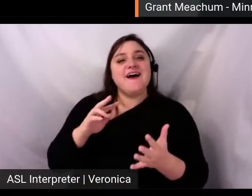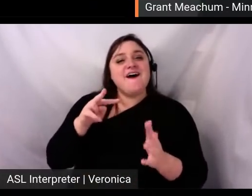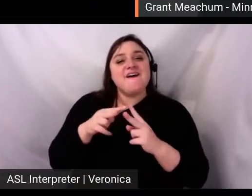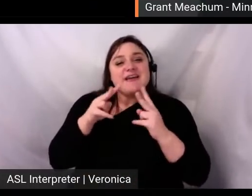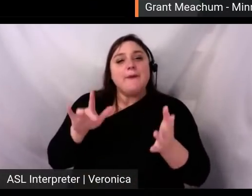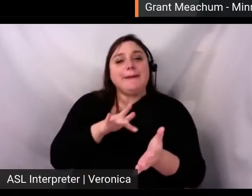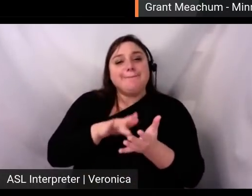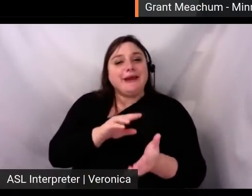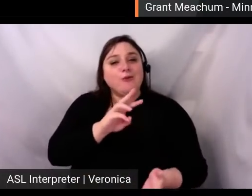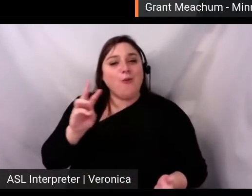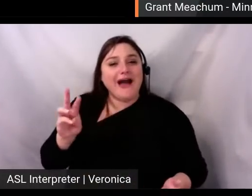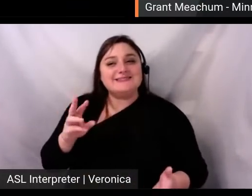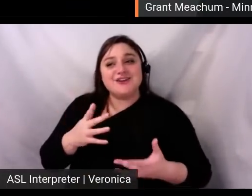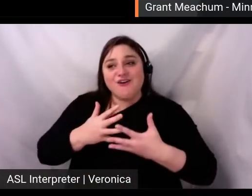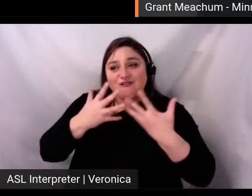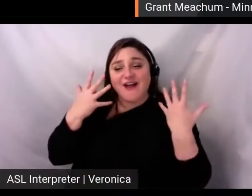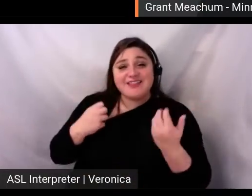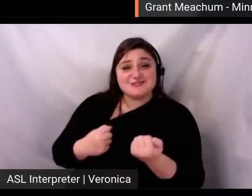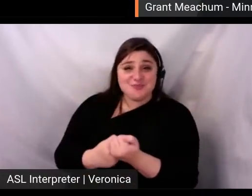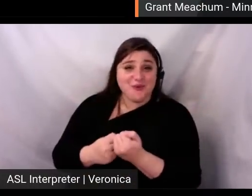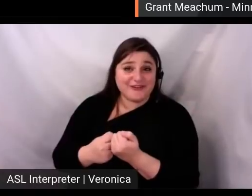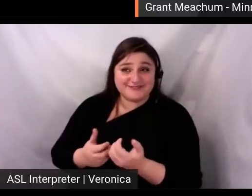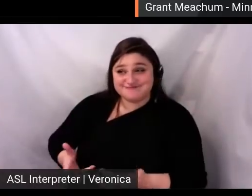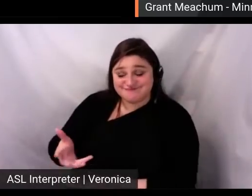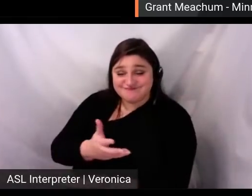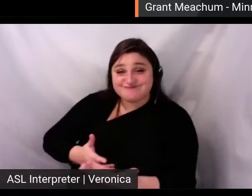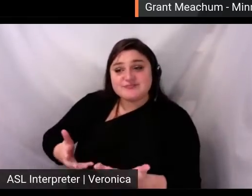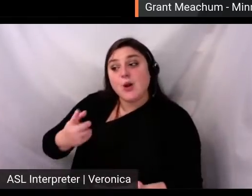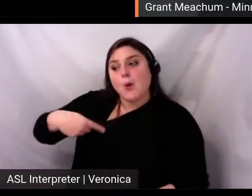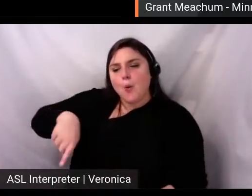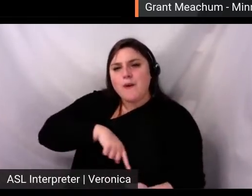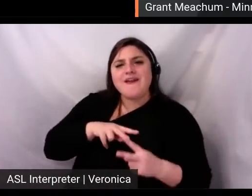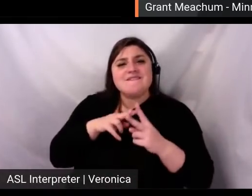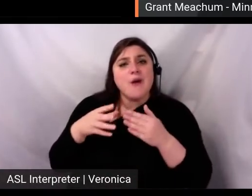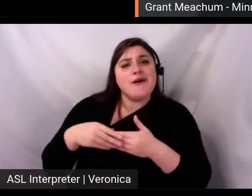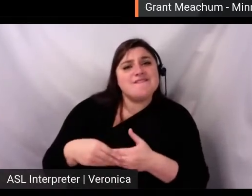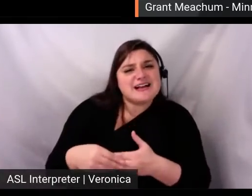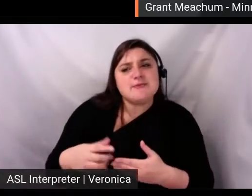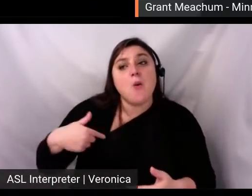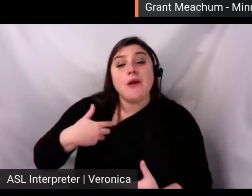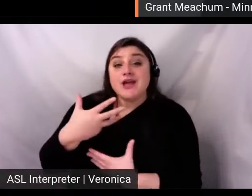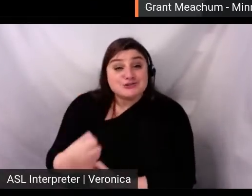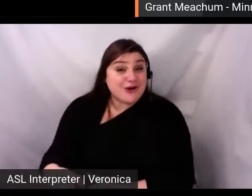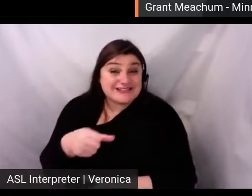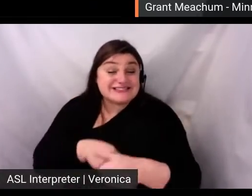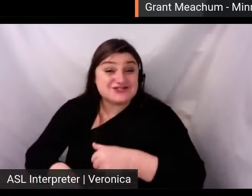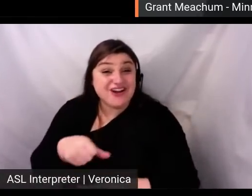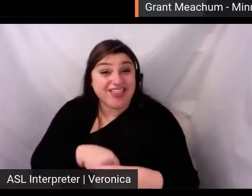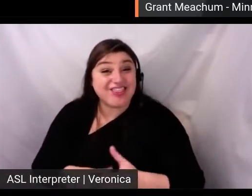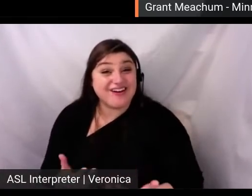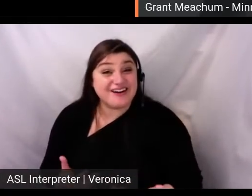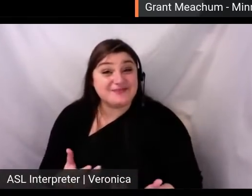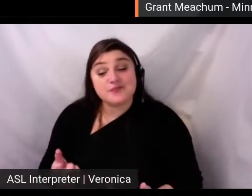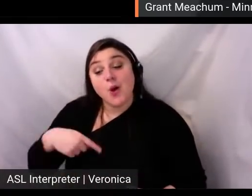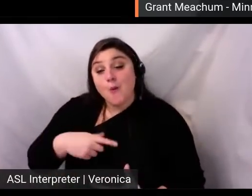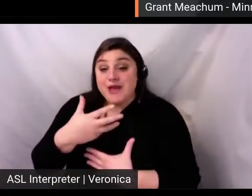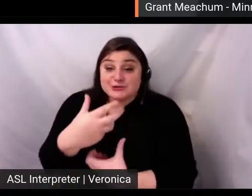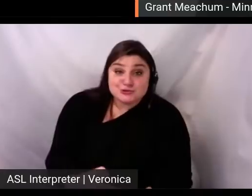We had to trust our musicians to make music under any circumstances, trust our tech and creative colleagues to make it look and sound beautiful,